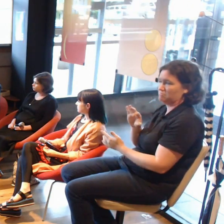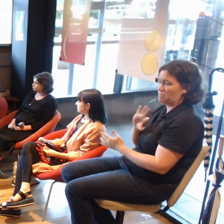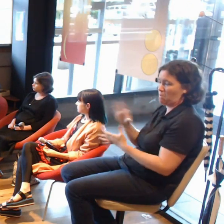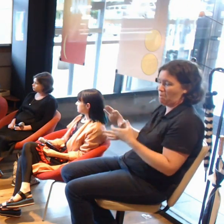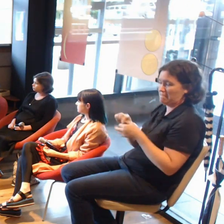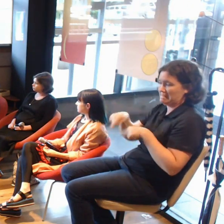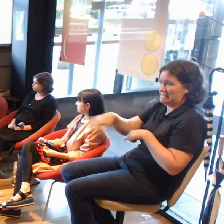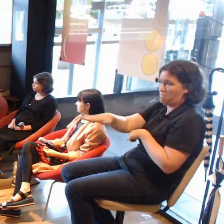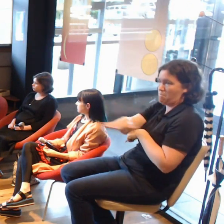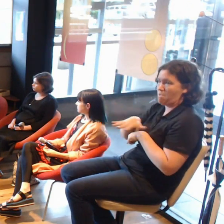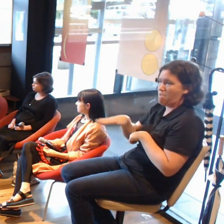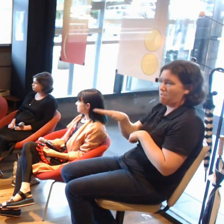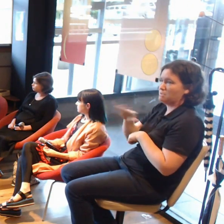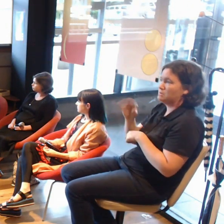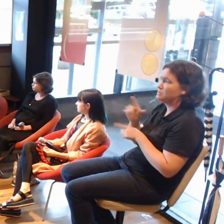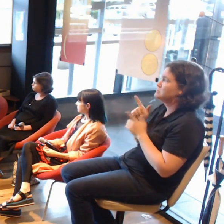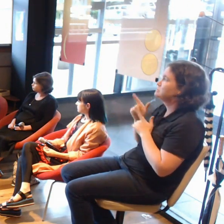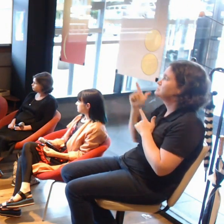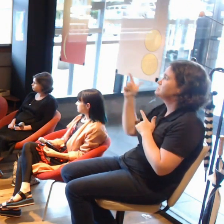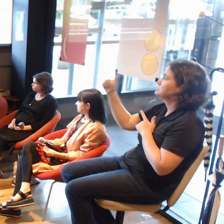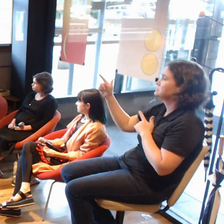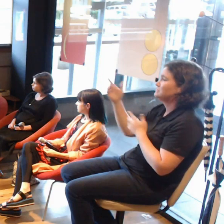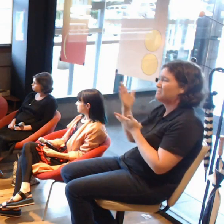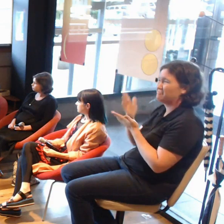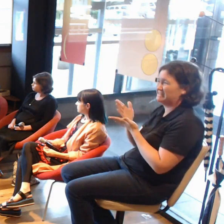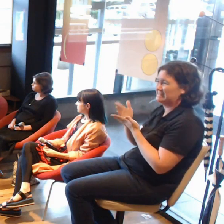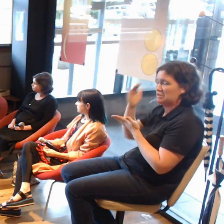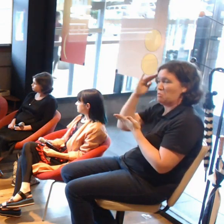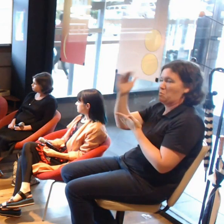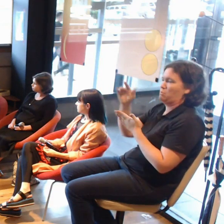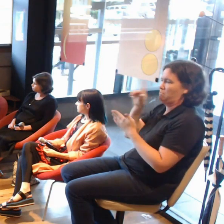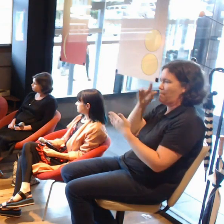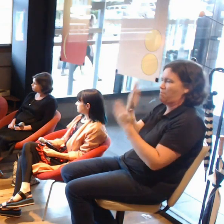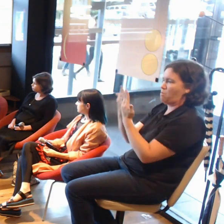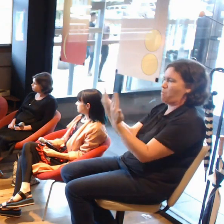except usually the bounds of the walls and the ceilings and the floors because they tend to be important.